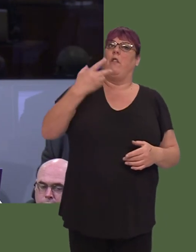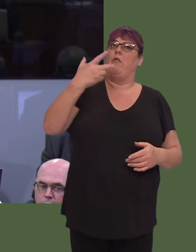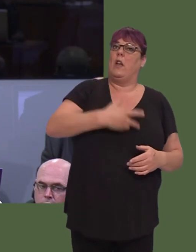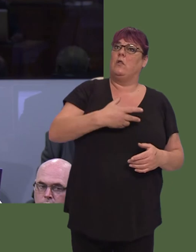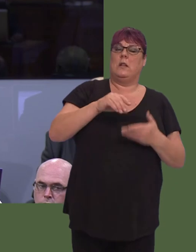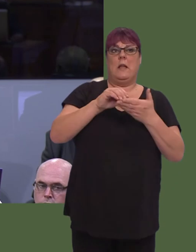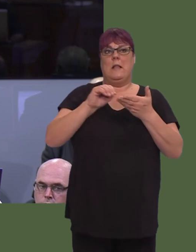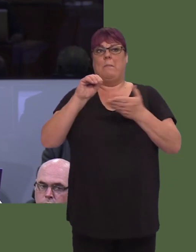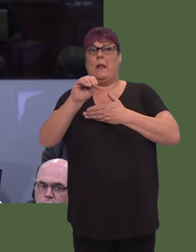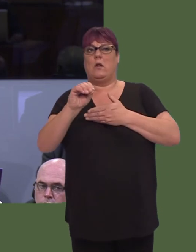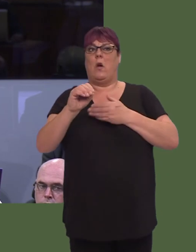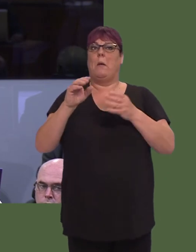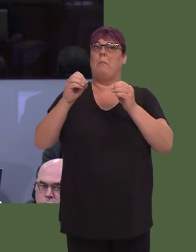a British Airways flight.